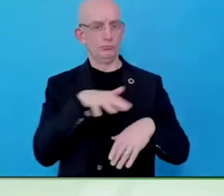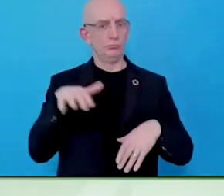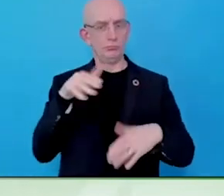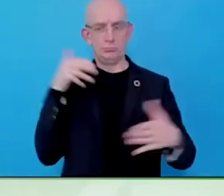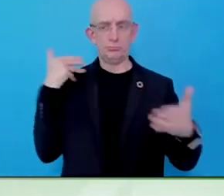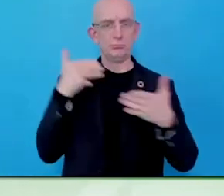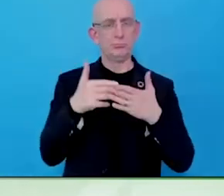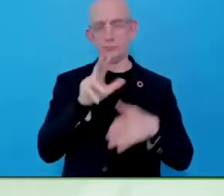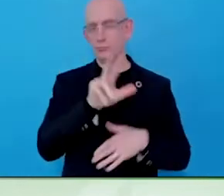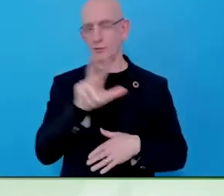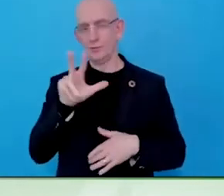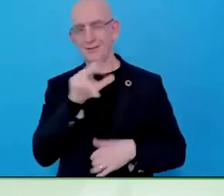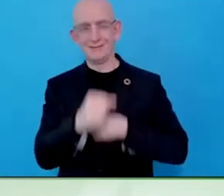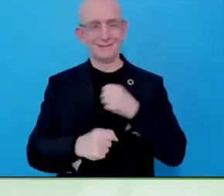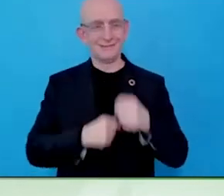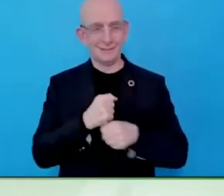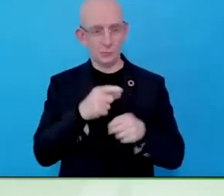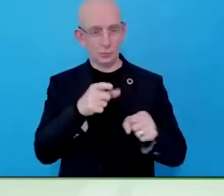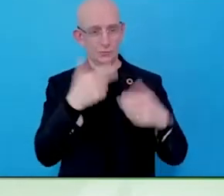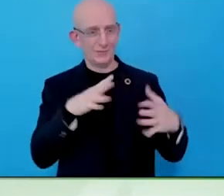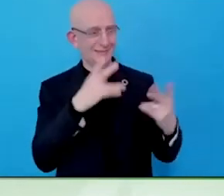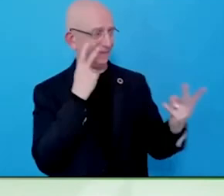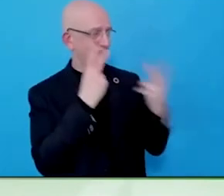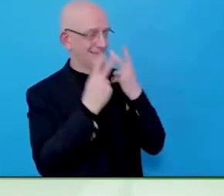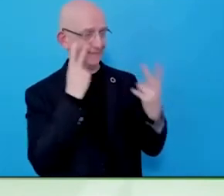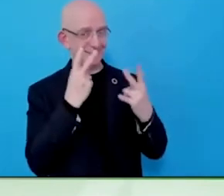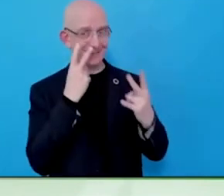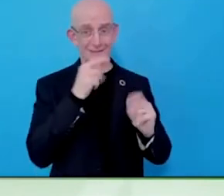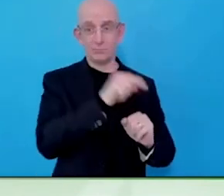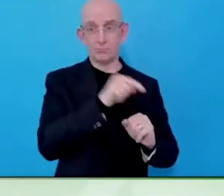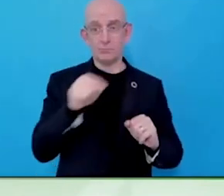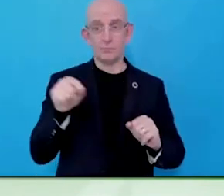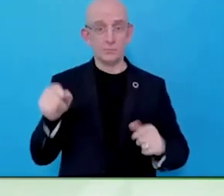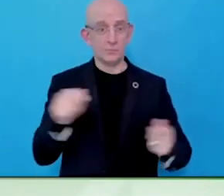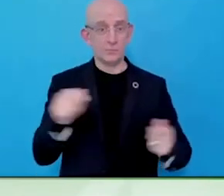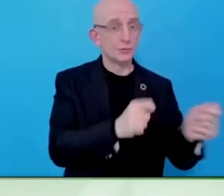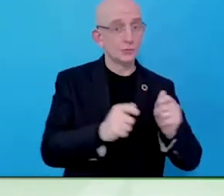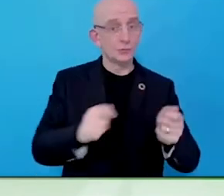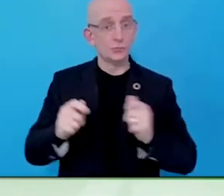I'm saying in terms of economic empowerment strategies, if we